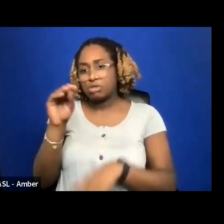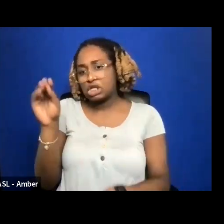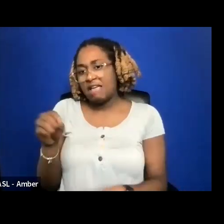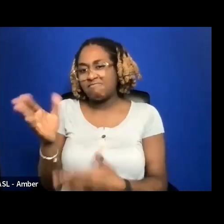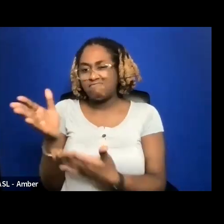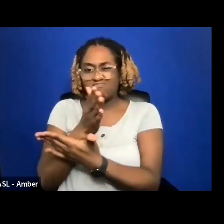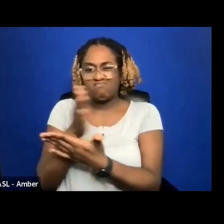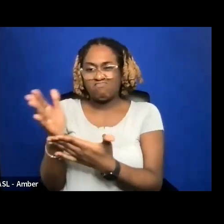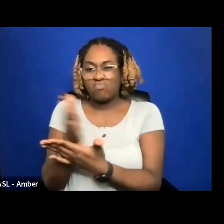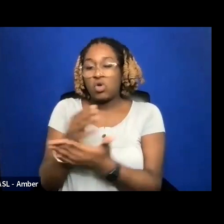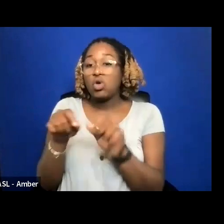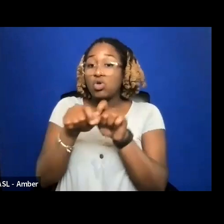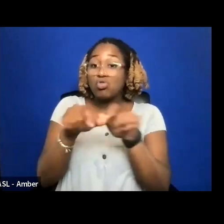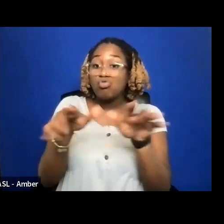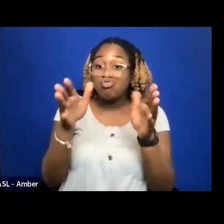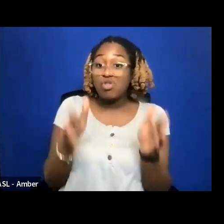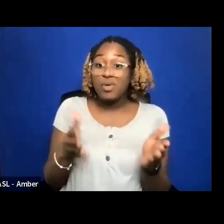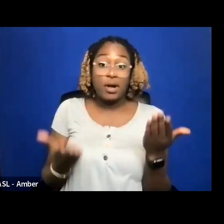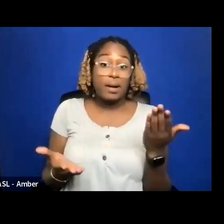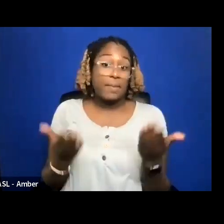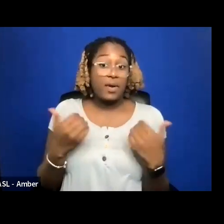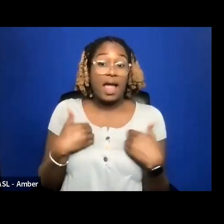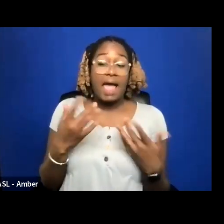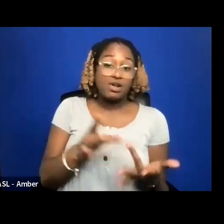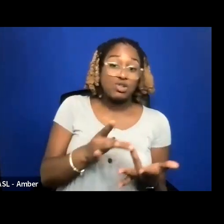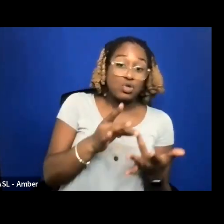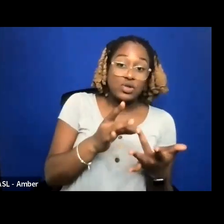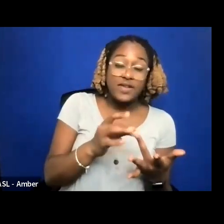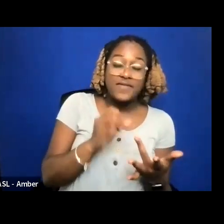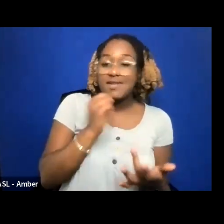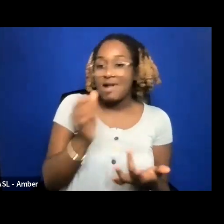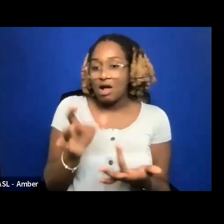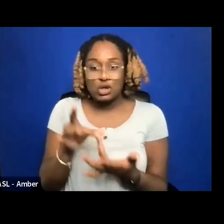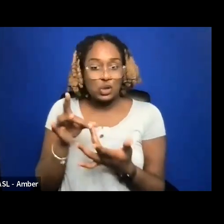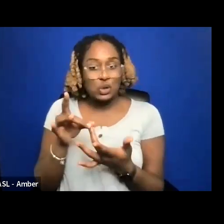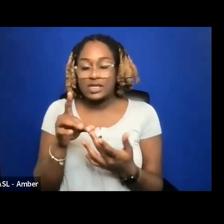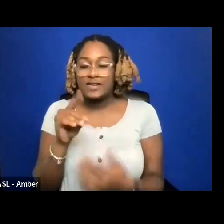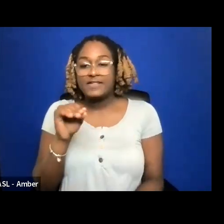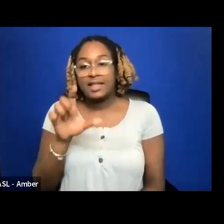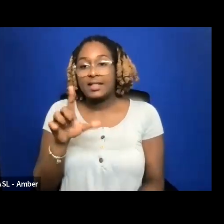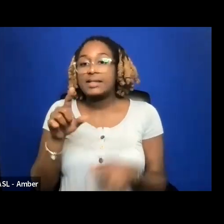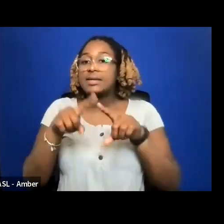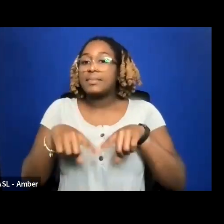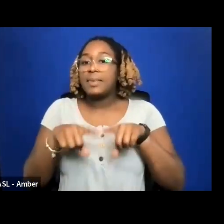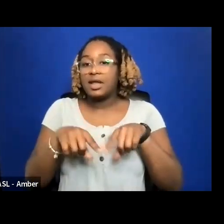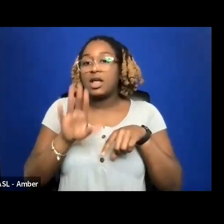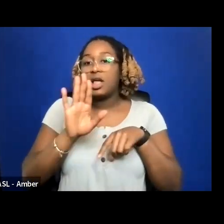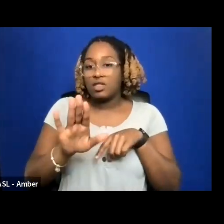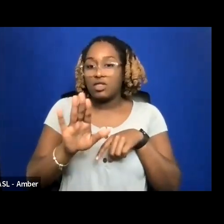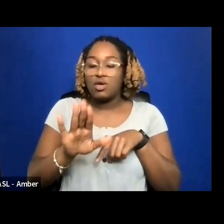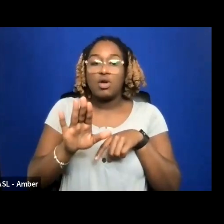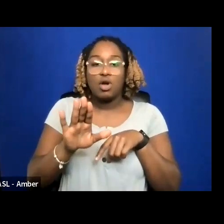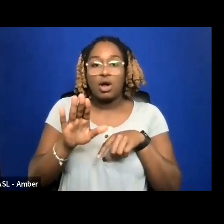DIYSTRIBUTORS MA DO BOTH EXCLUSIVE AND NONEXCLUSIVE DEALS DEPENDING ON THEIR BUSINESS MODEL F. THEY